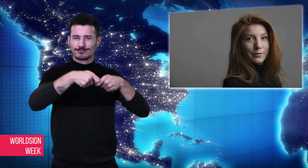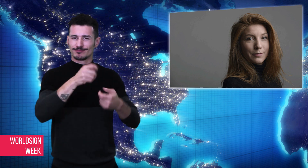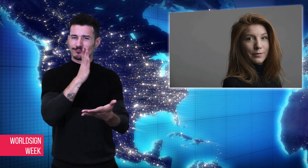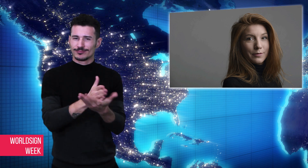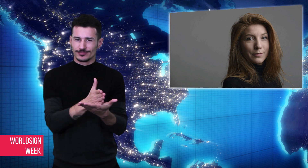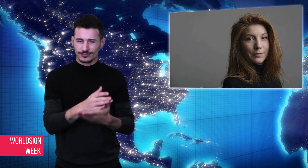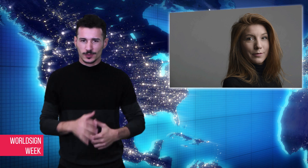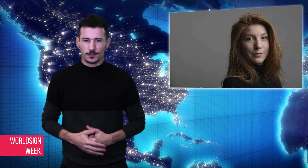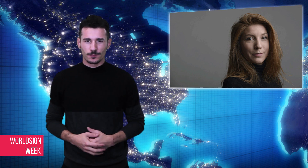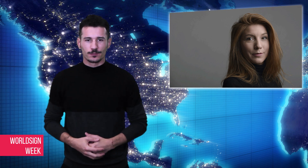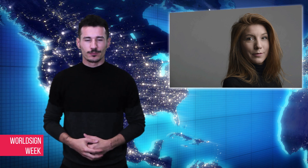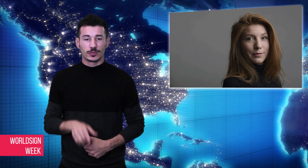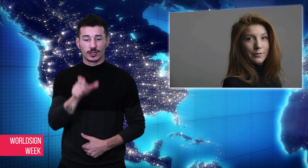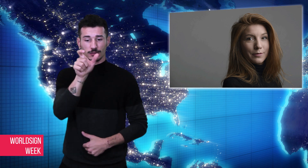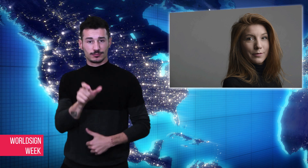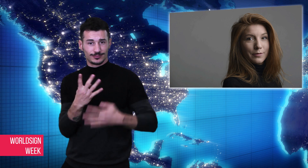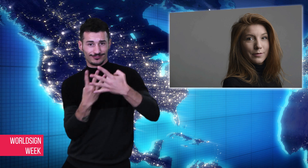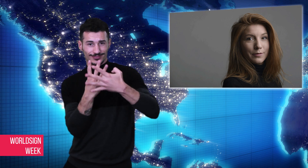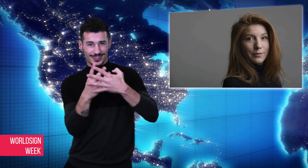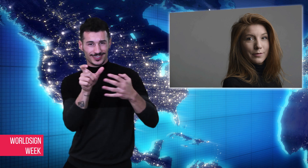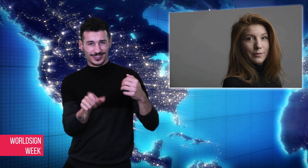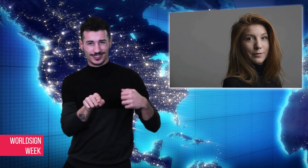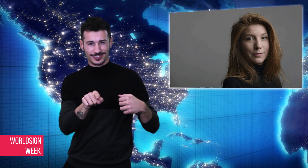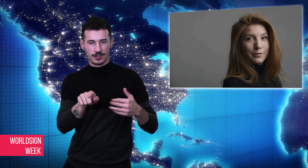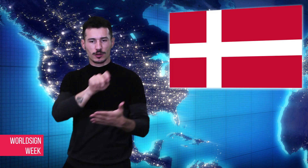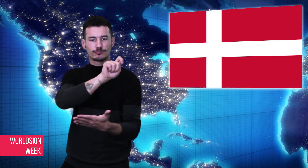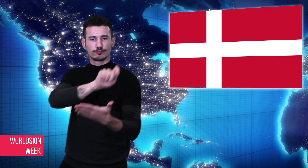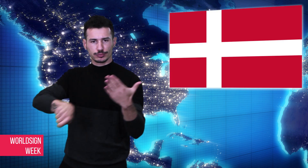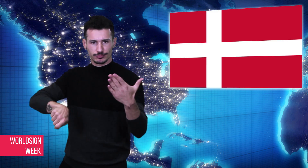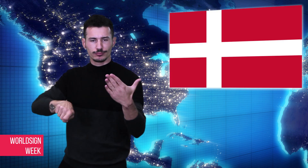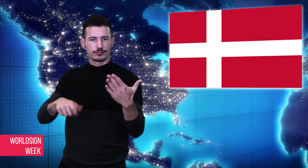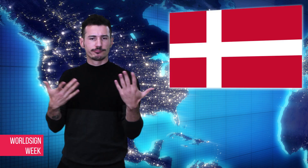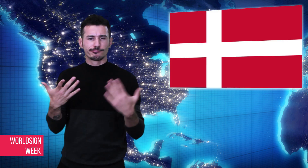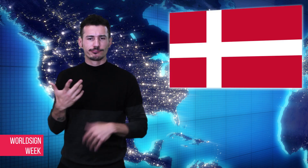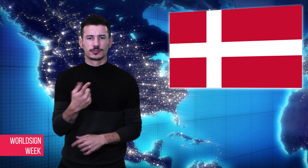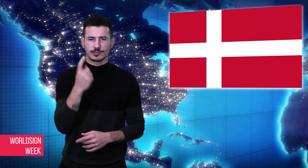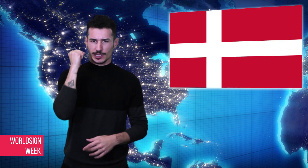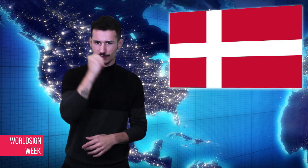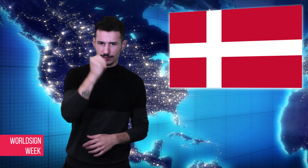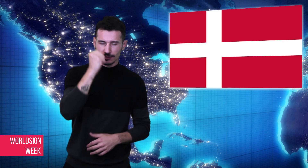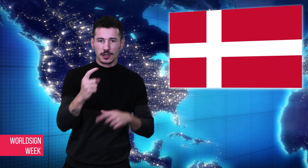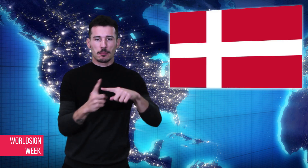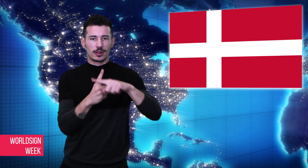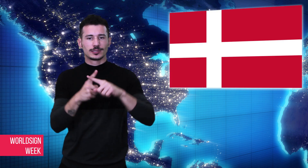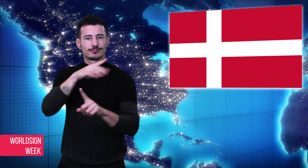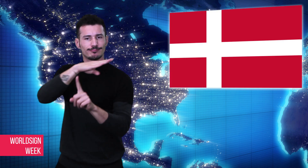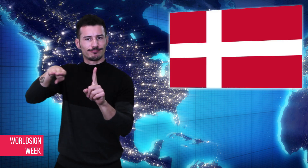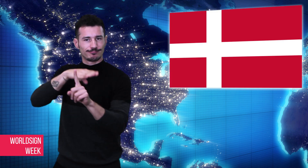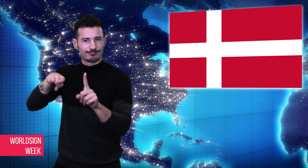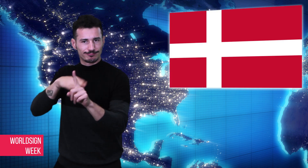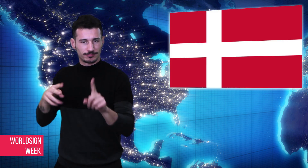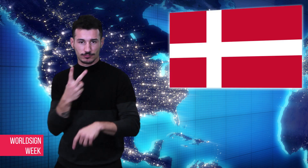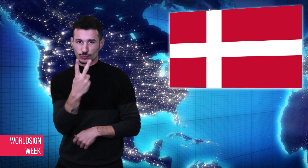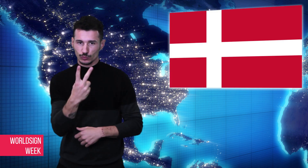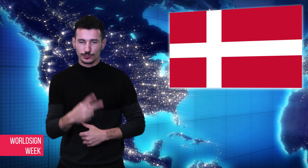parts in plastic bags. Madsen has been charged with murder and mutilation of